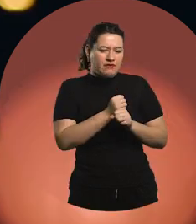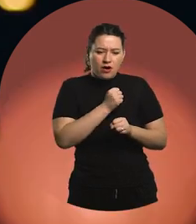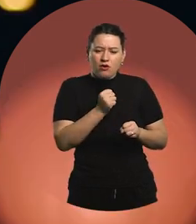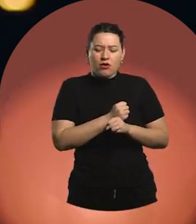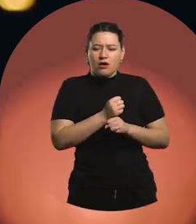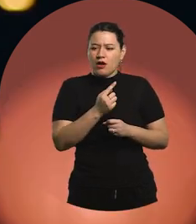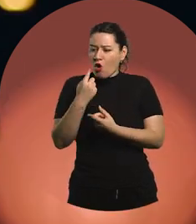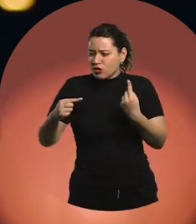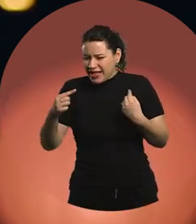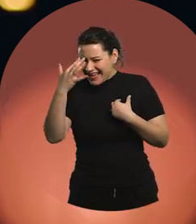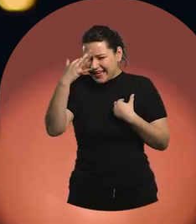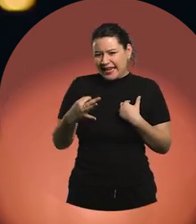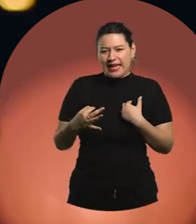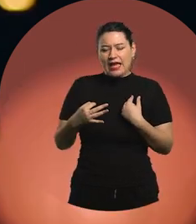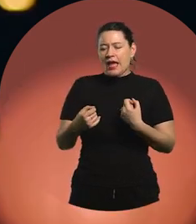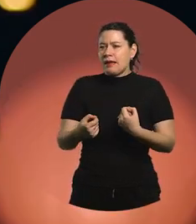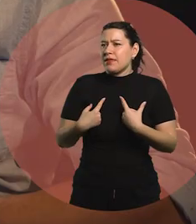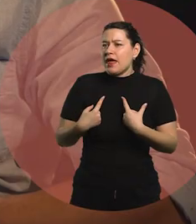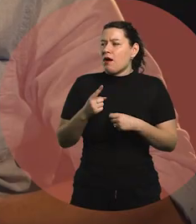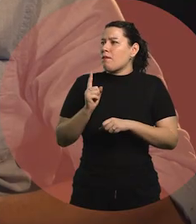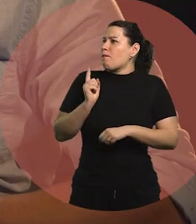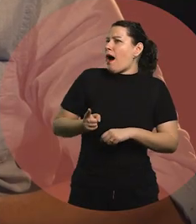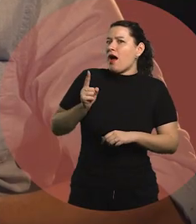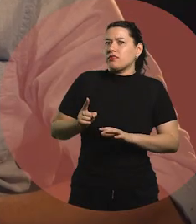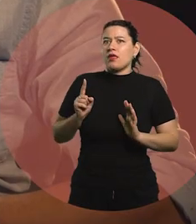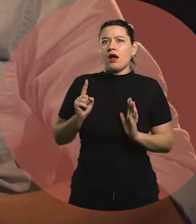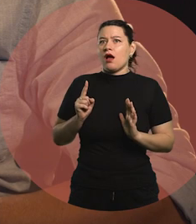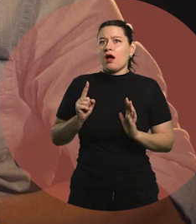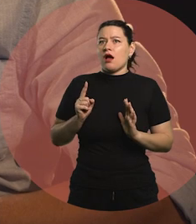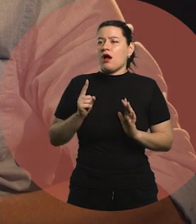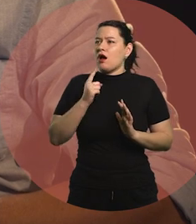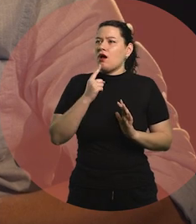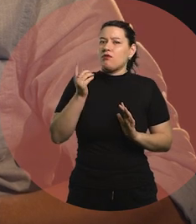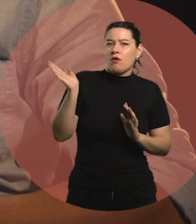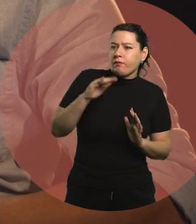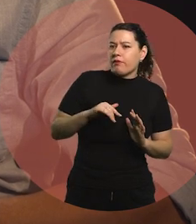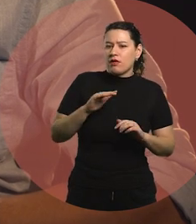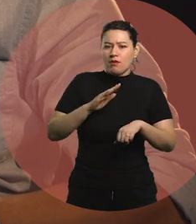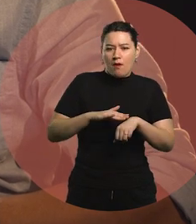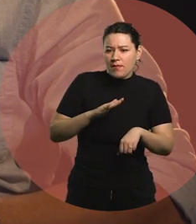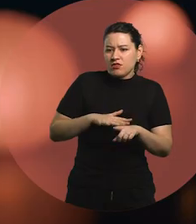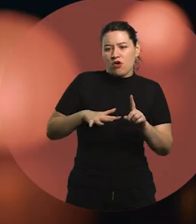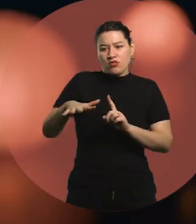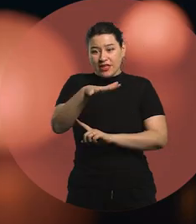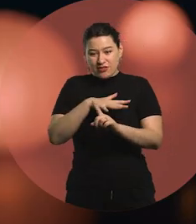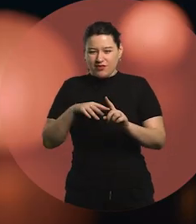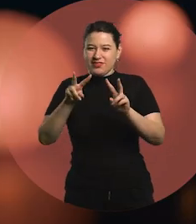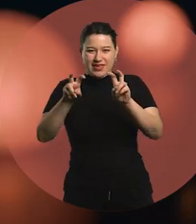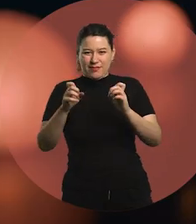can generate mandates in certain contexts and moments. The educational field is full